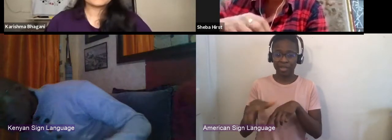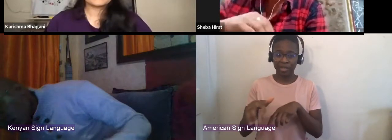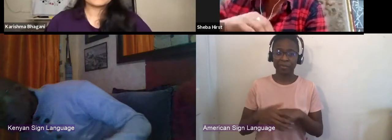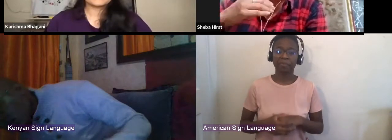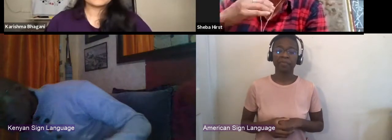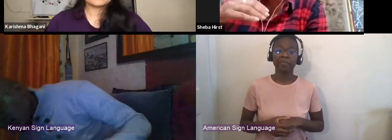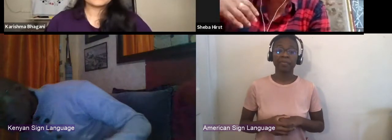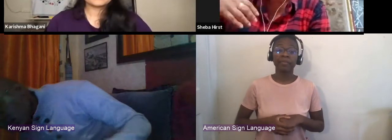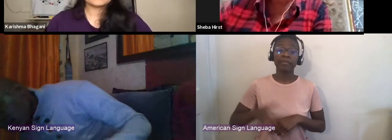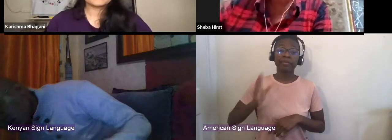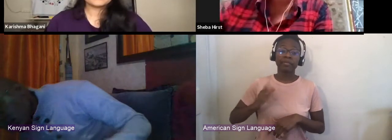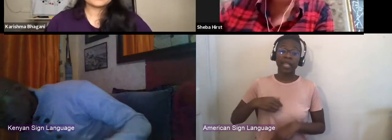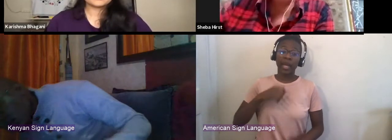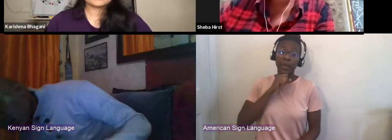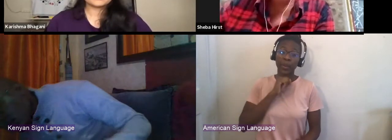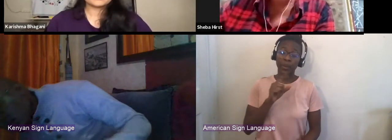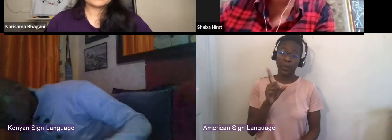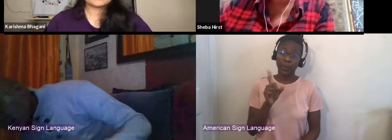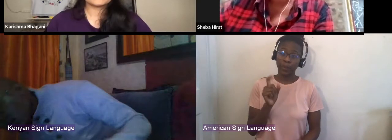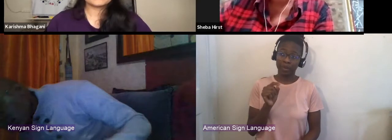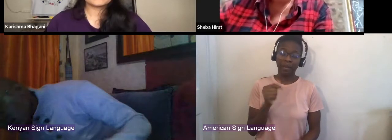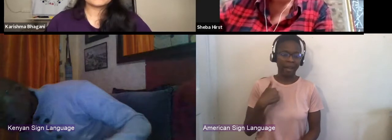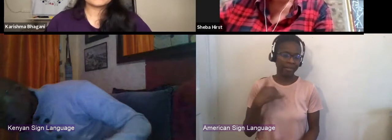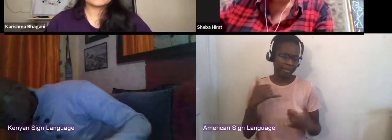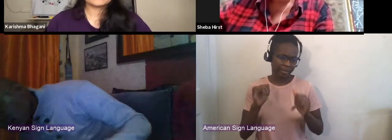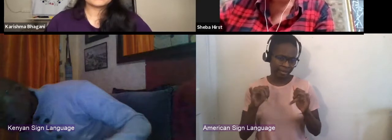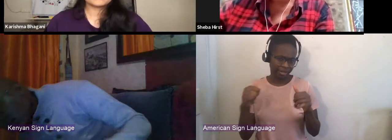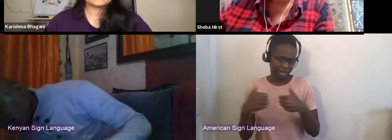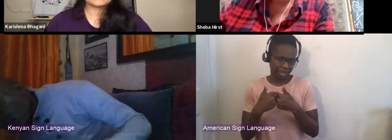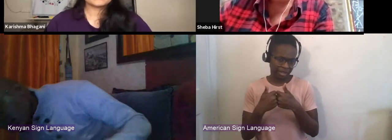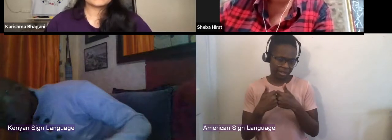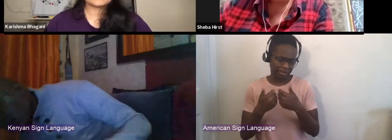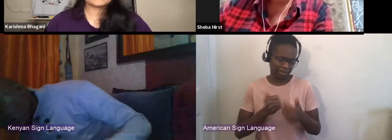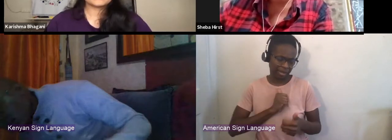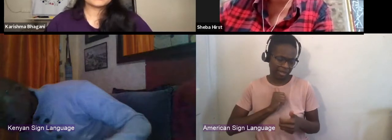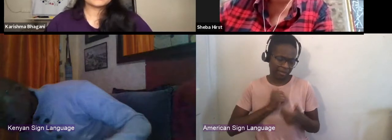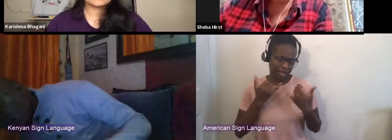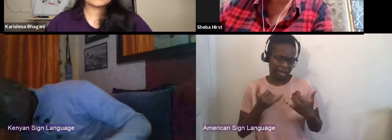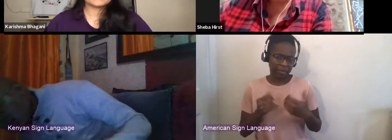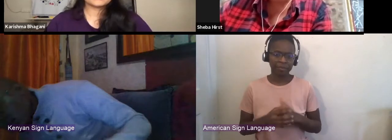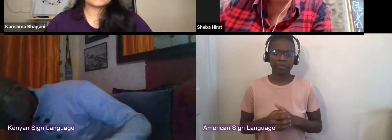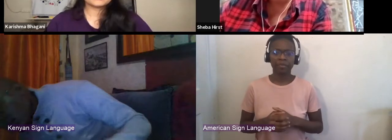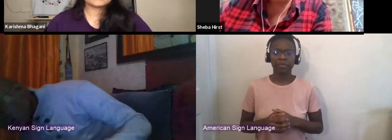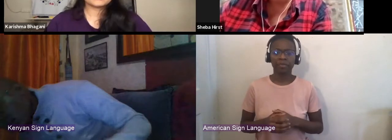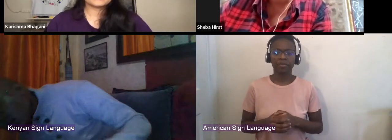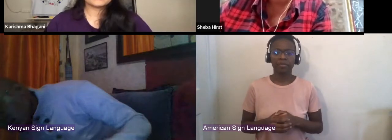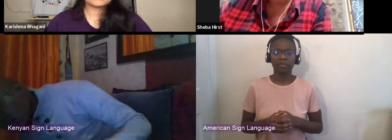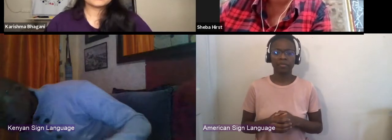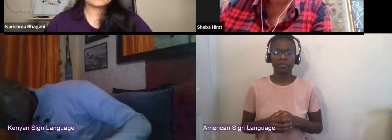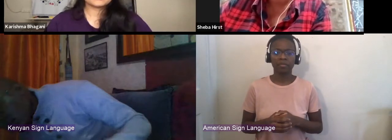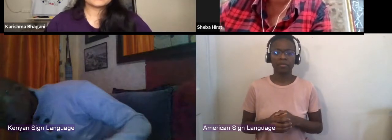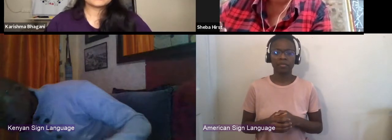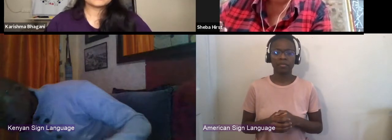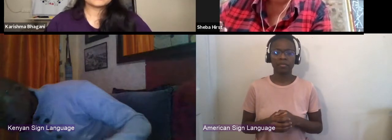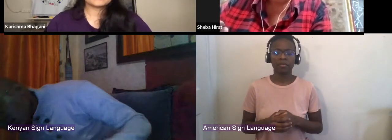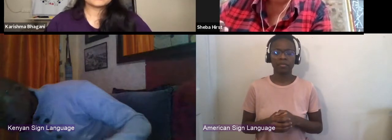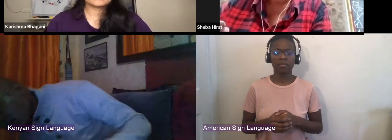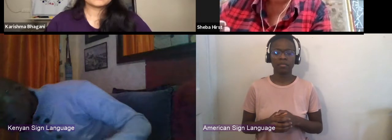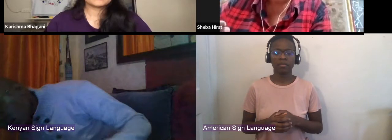and I still challenge myself to do this, to not stop looking to keep on looking very dedicatedly